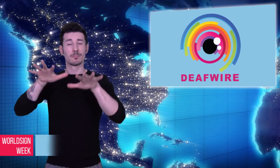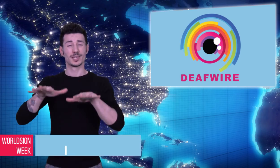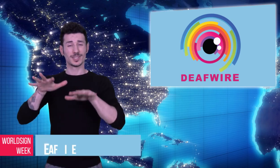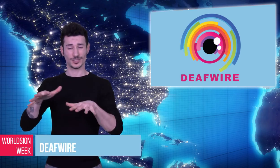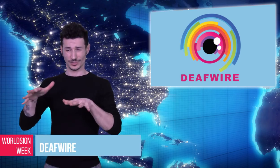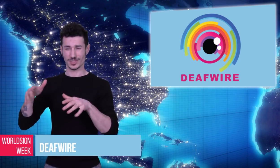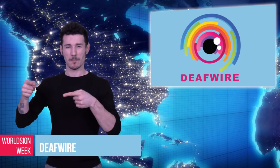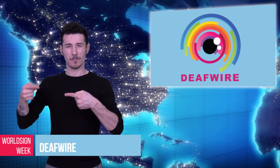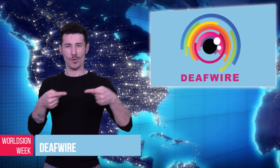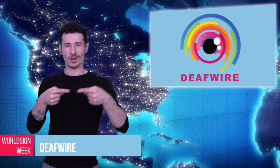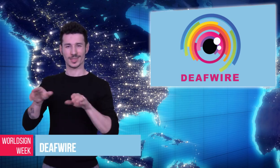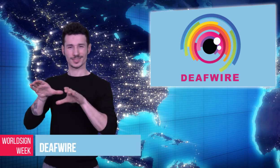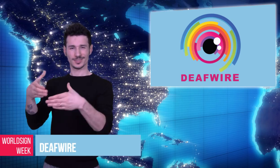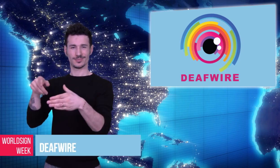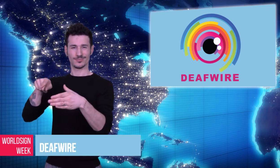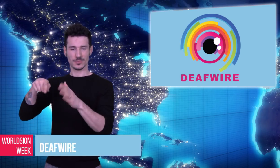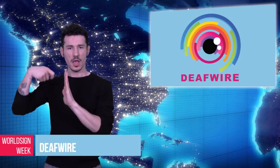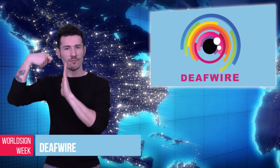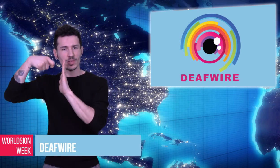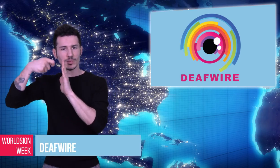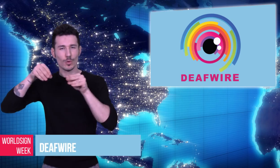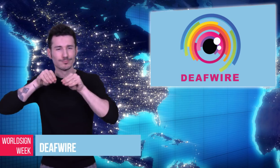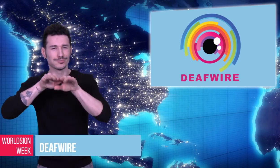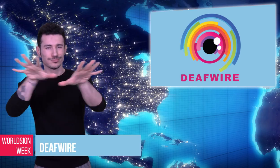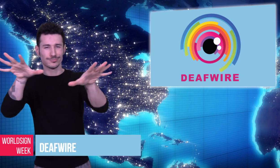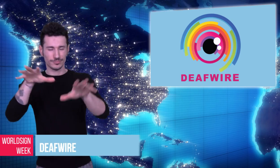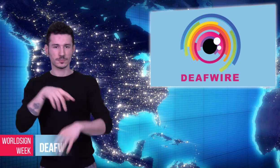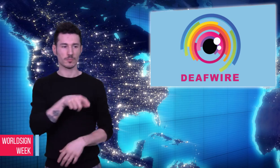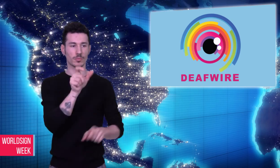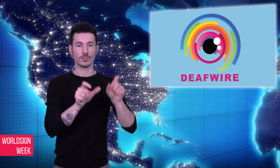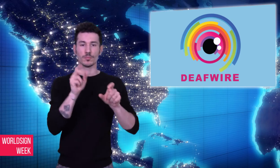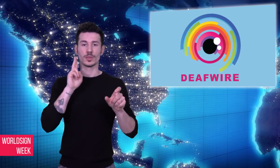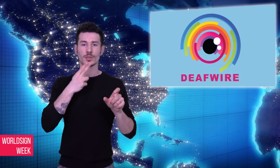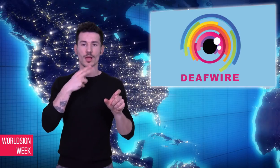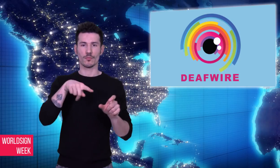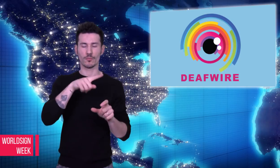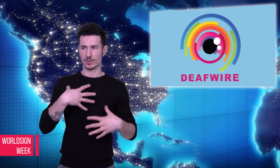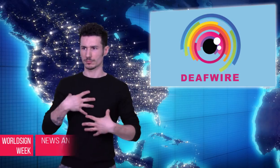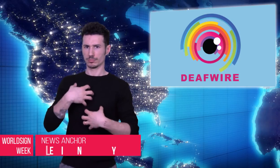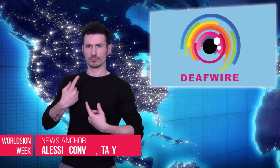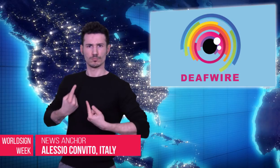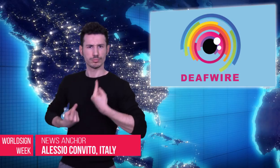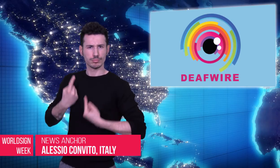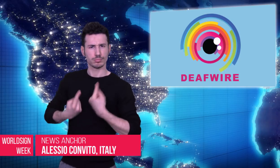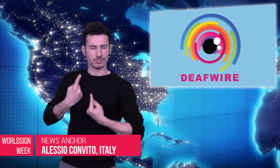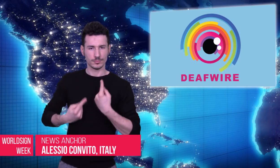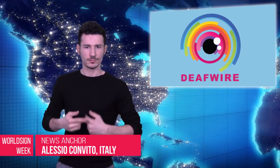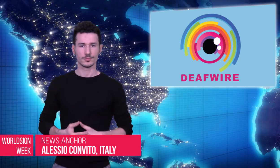Alessio: Deaf People in Britain protest political party video